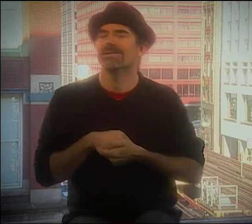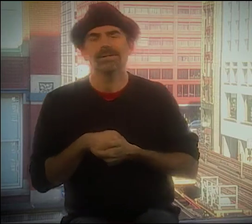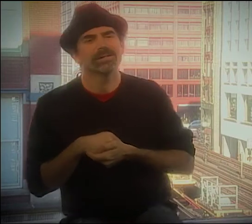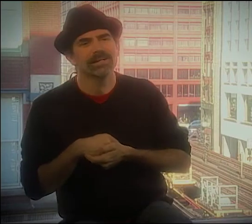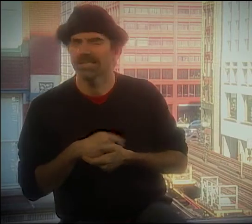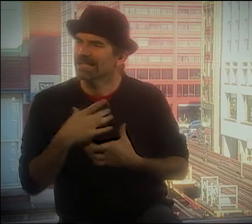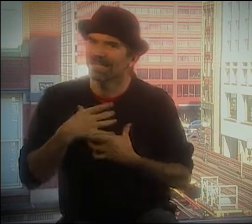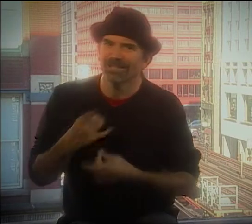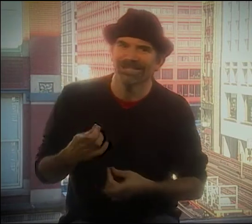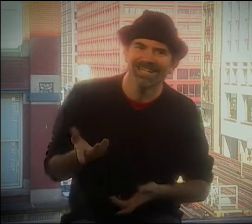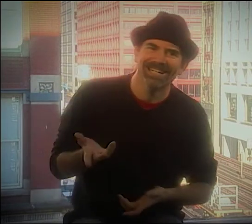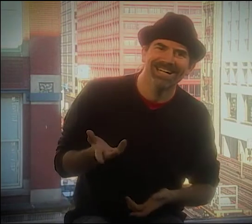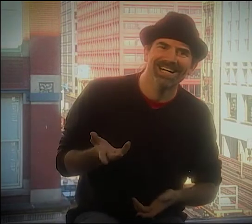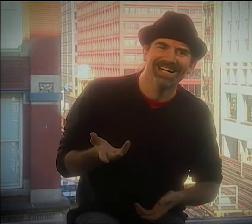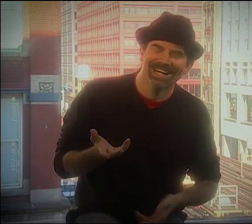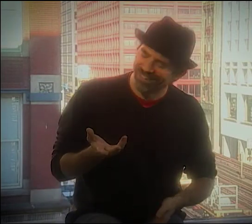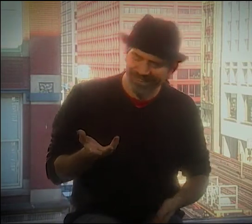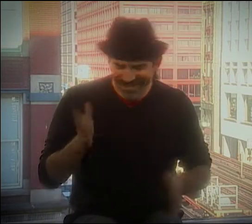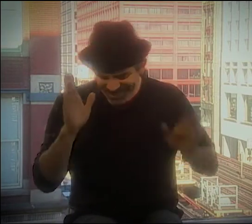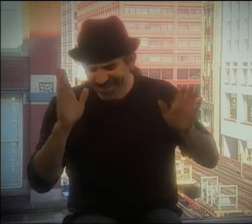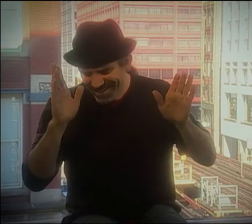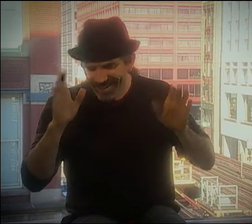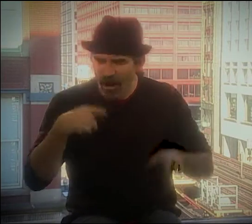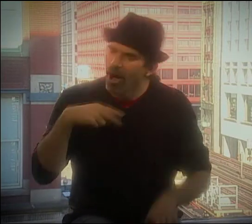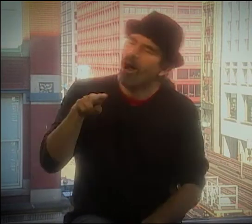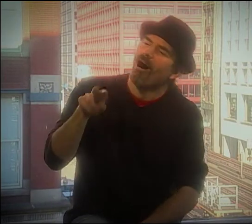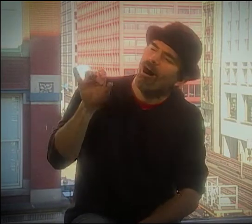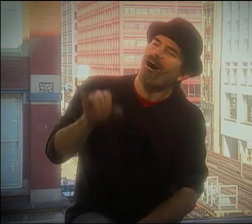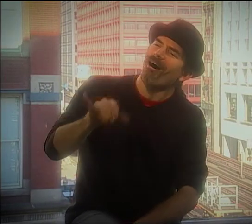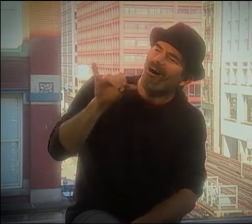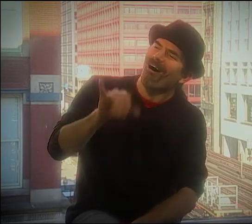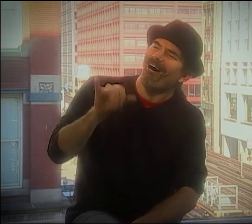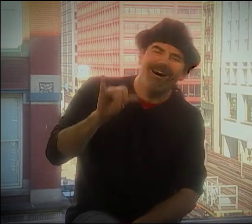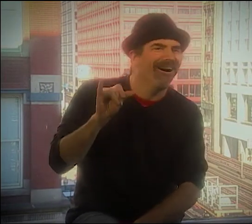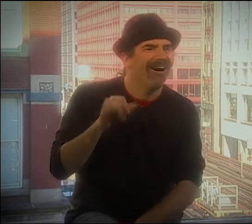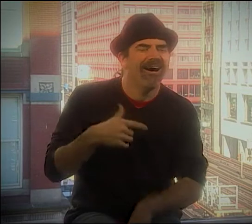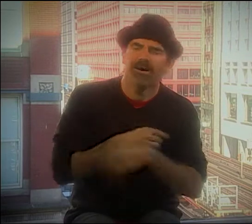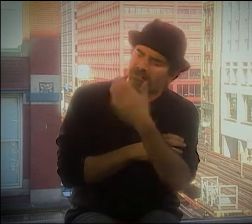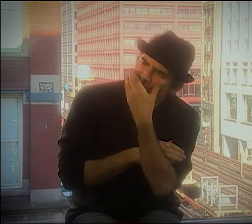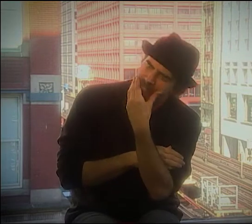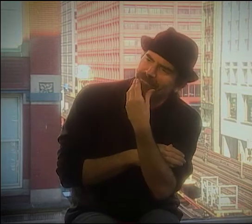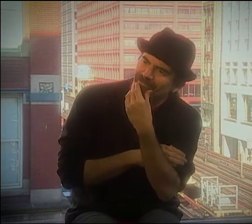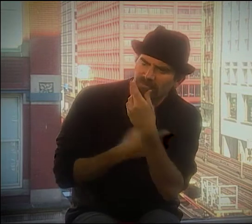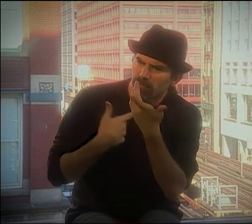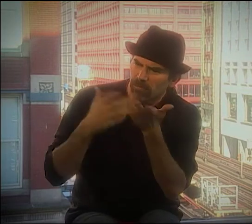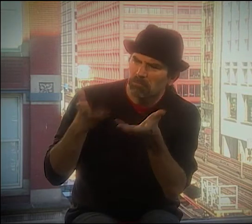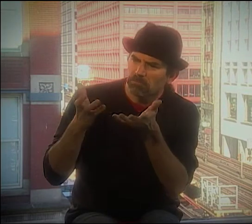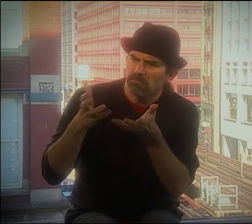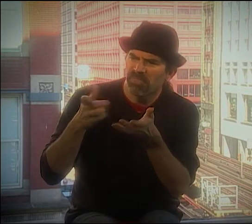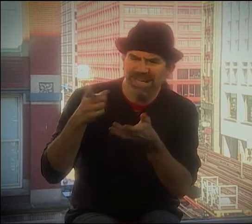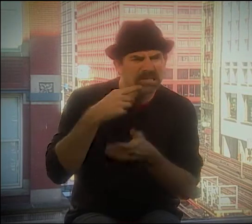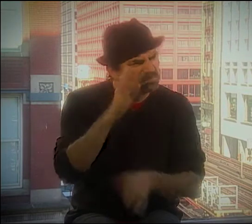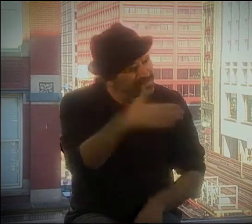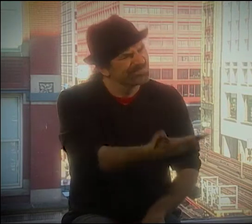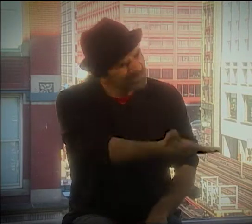AND I WENT, "YOU KNOW, THIS GUY ISN'T DRUNK." SO I STARTED PAYING ATTENTION TO HIM AND LISTENING TO HIM,